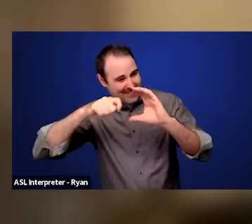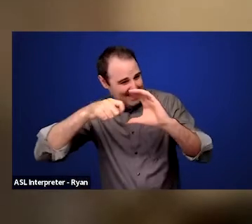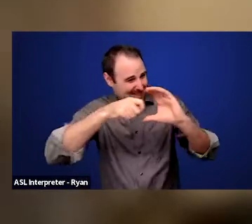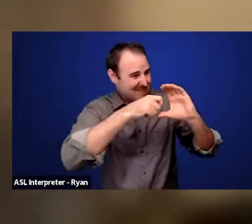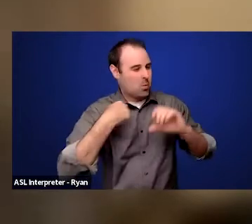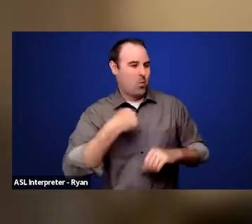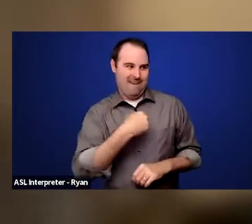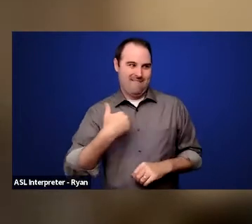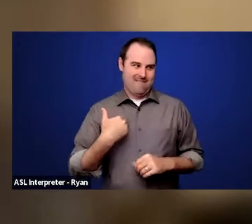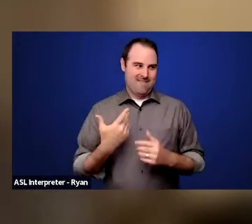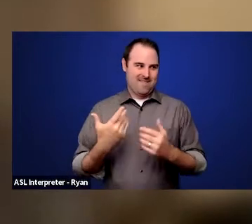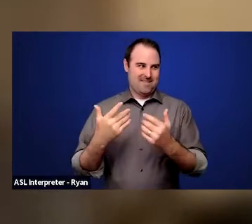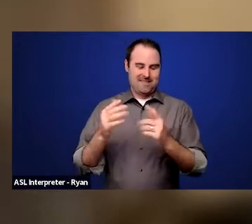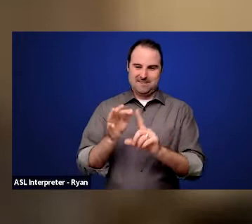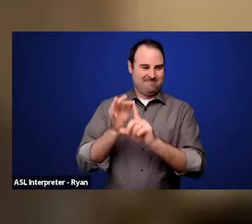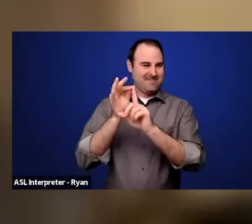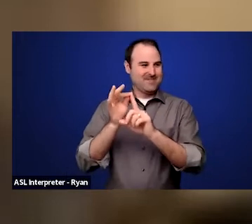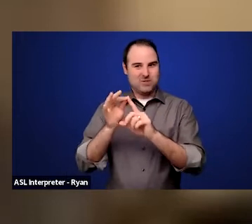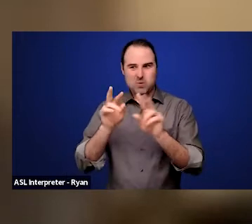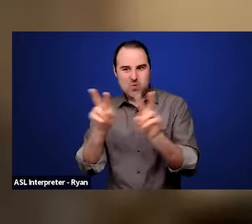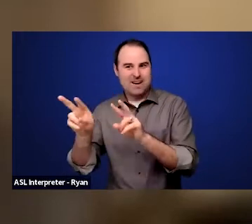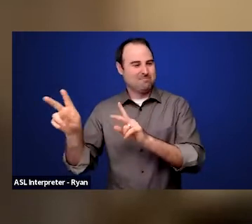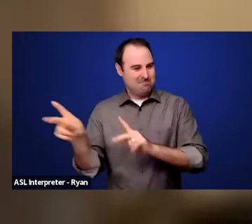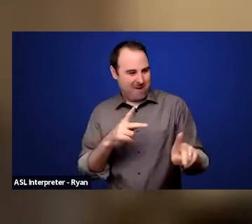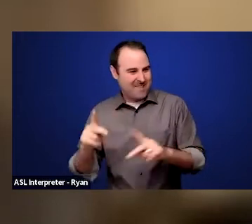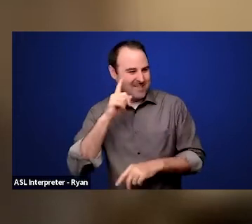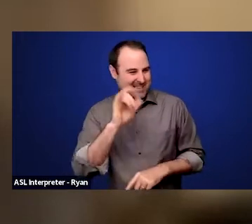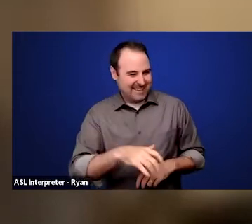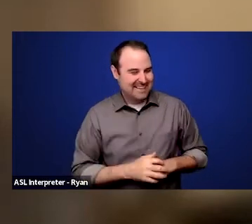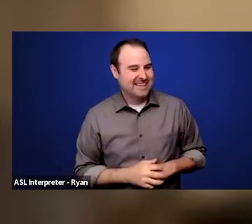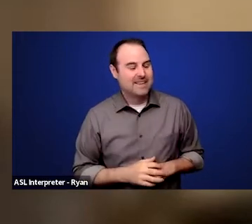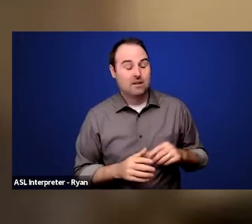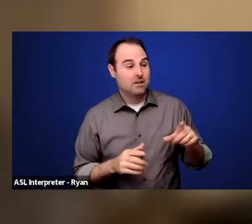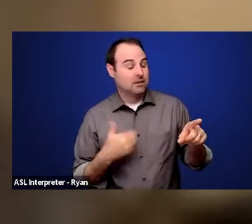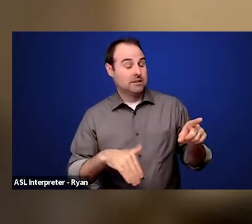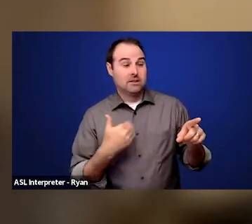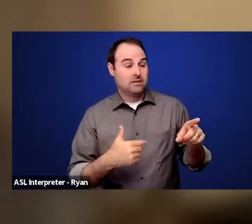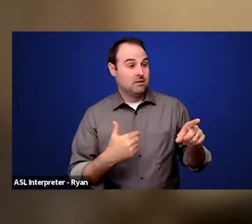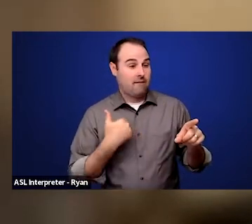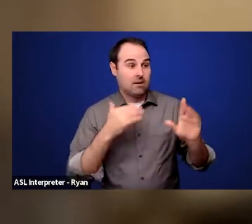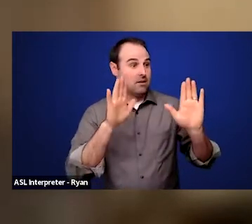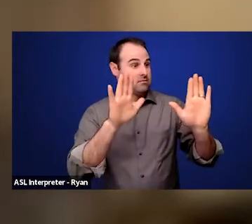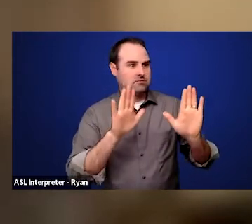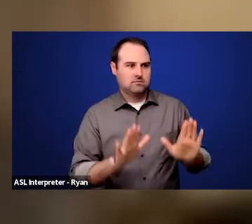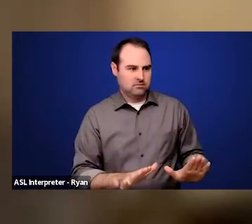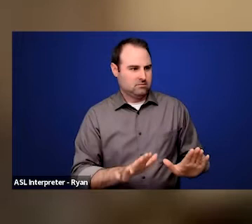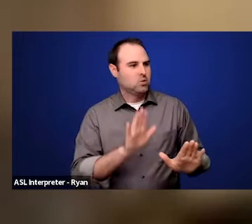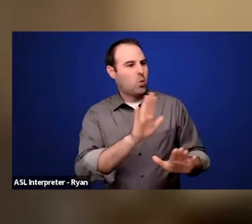Not everybody may be aware that you have a fantastic memoir called "Being Heumann: An Unrepentant Memoir